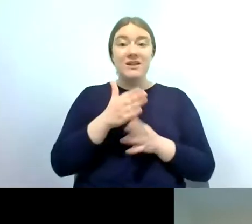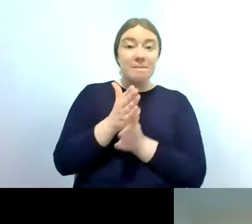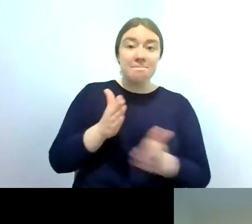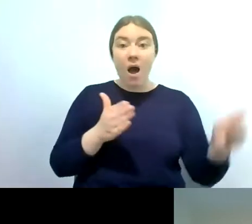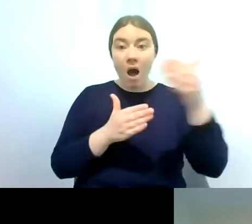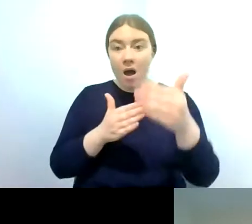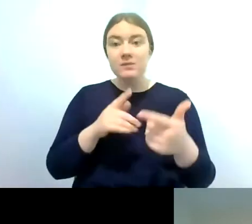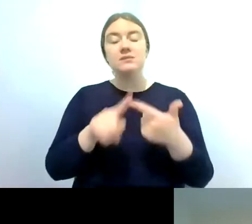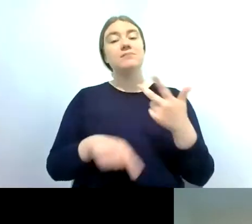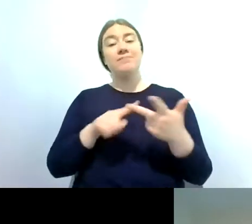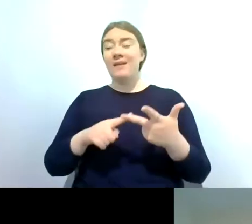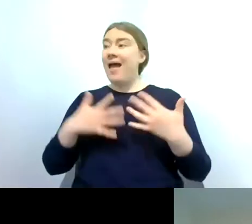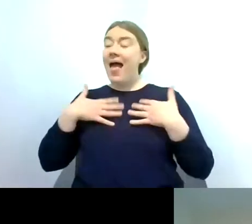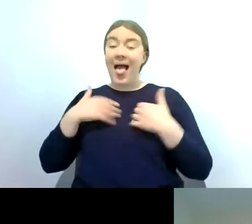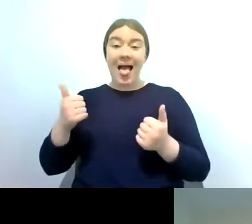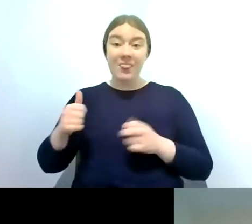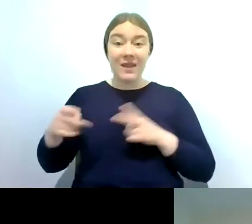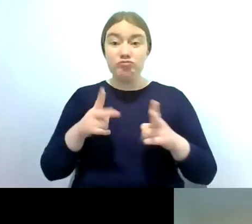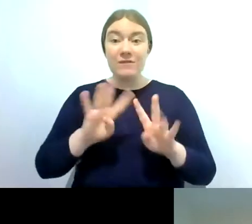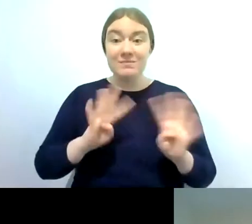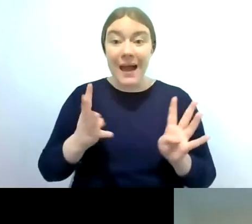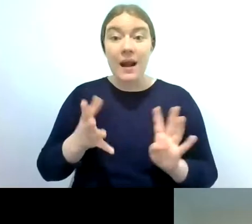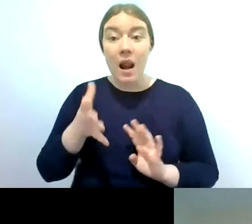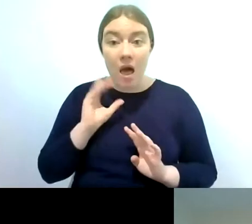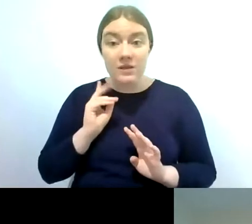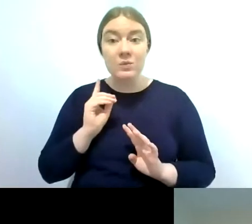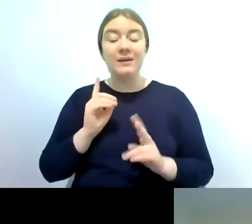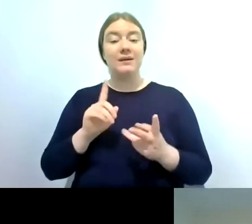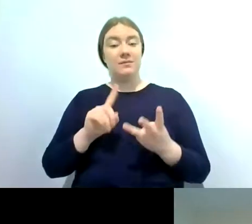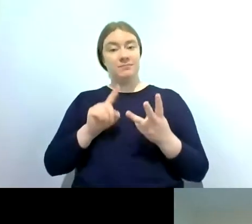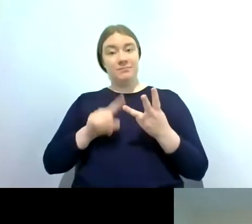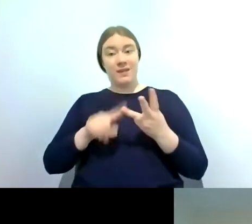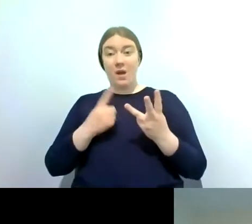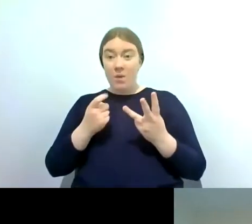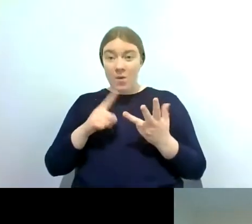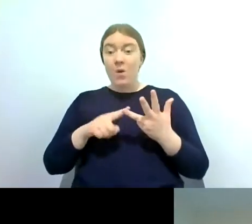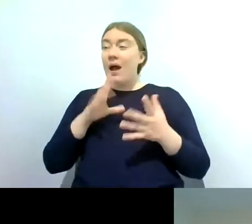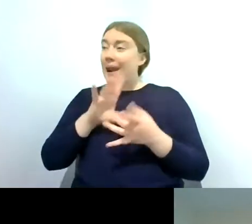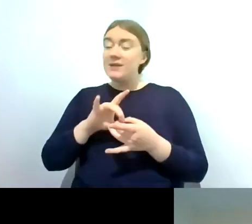a healthy rivers panel last week um and another one all about some of the research on migratory